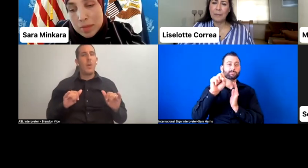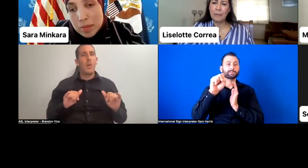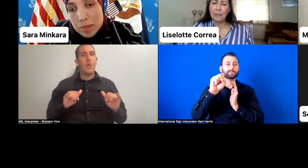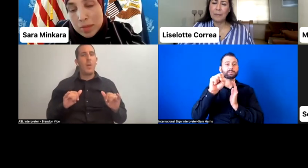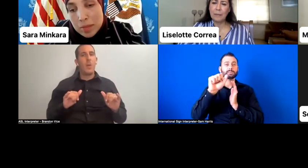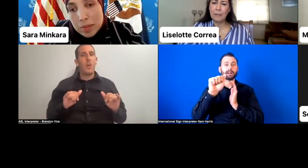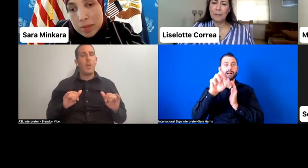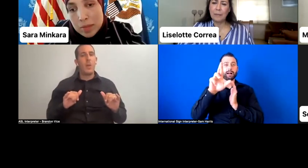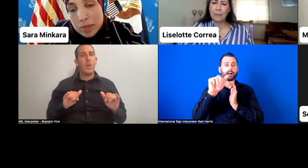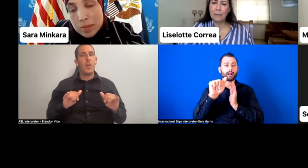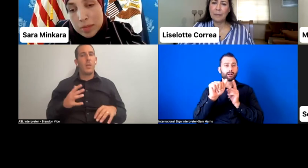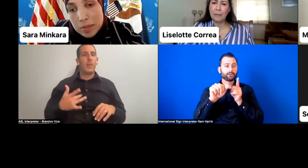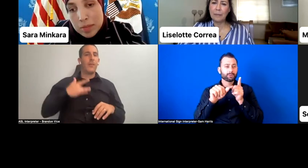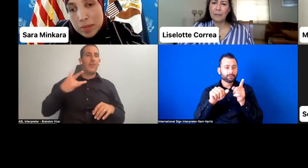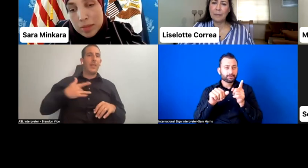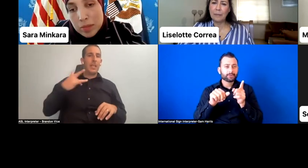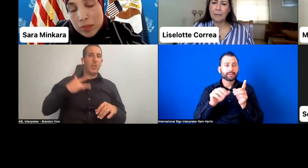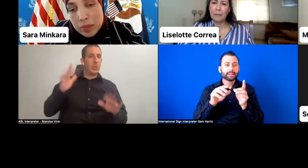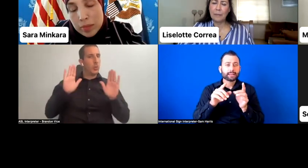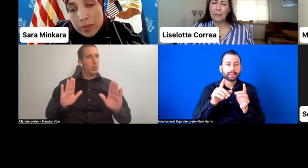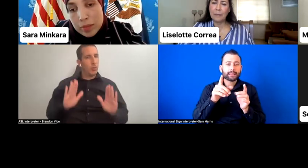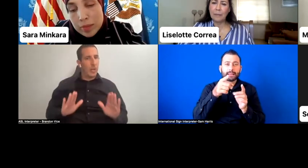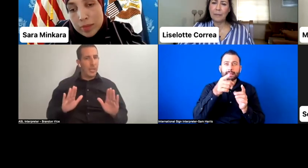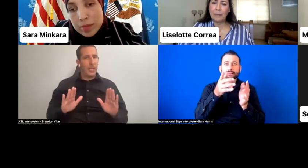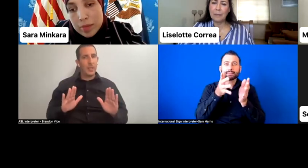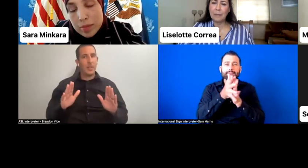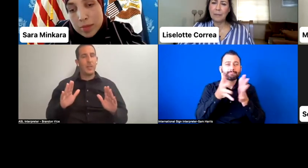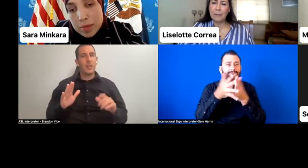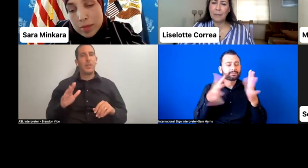on empowering persons with disability, in particular in politics.